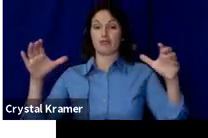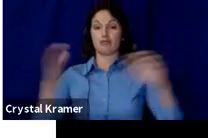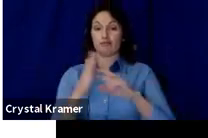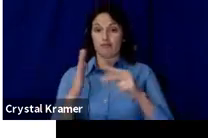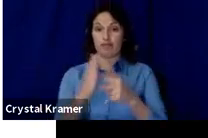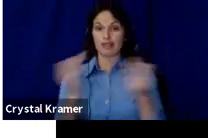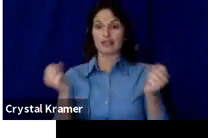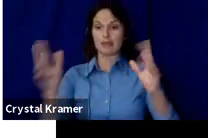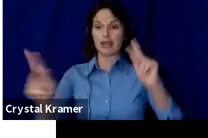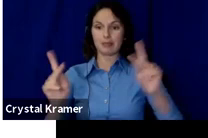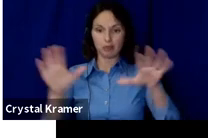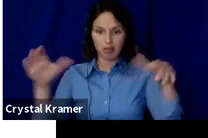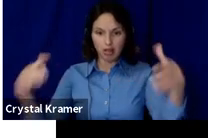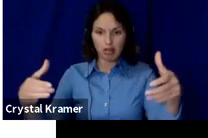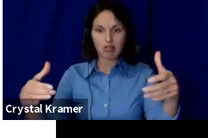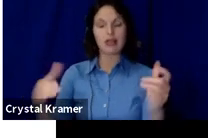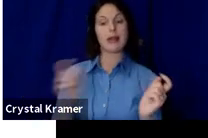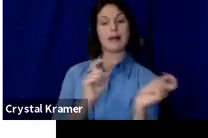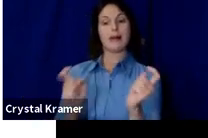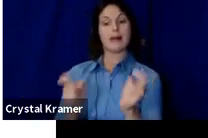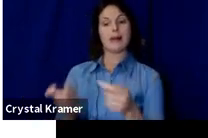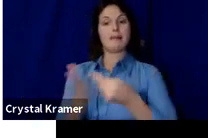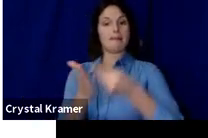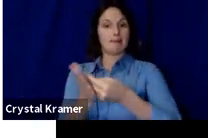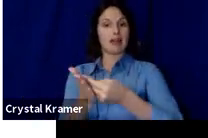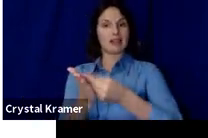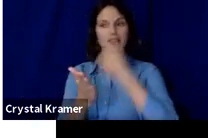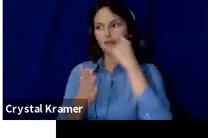to a product in exchange for a good or service.